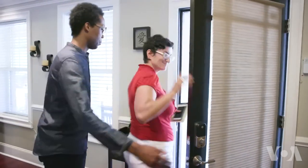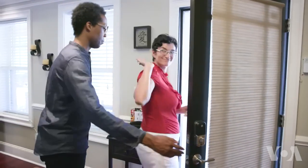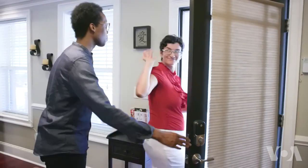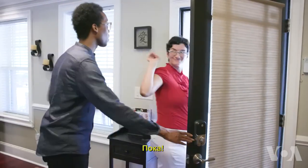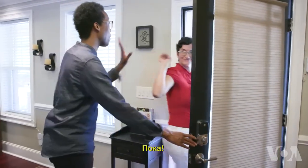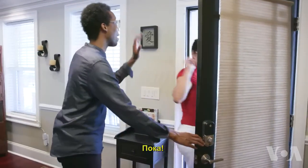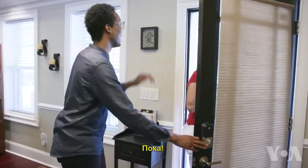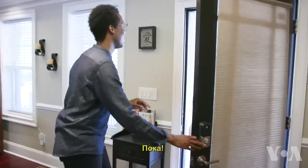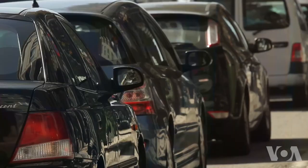Bye! Bye-bye!